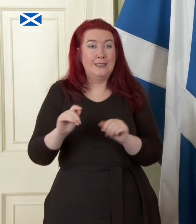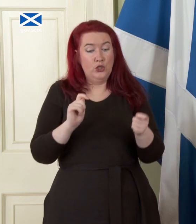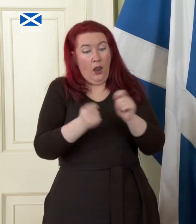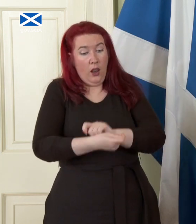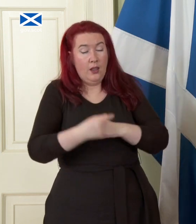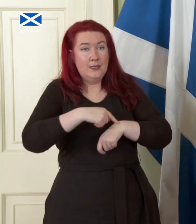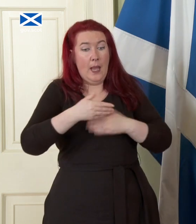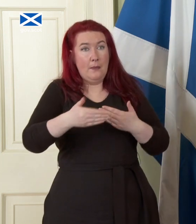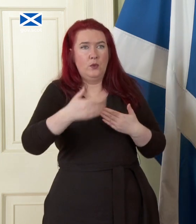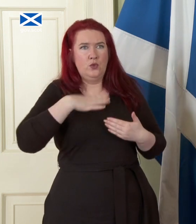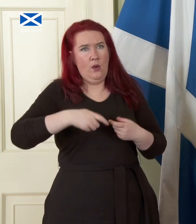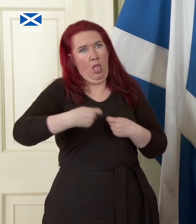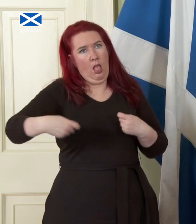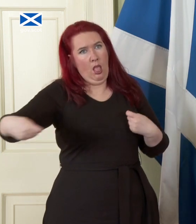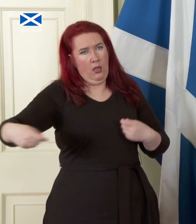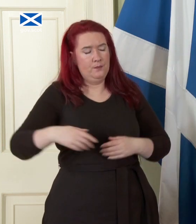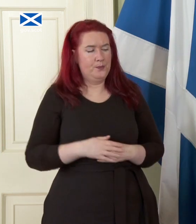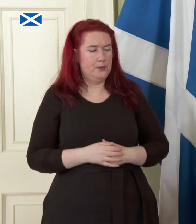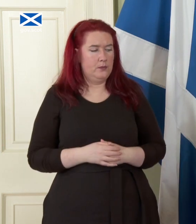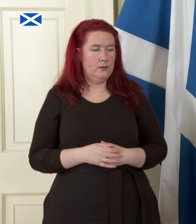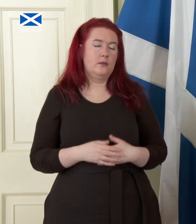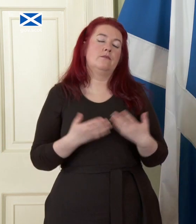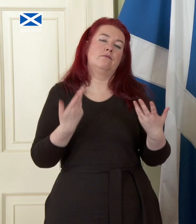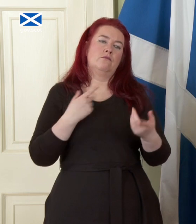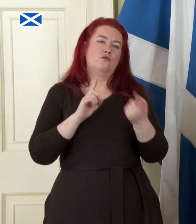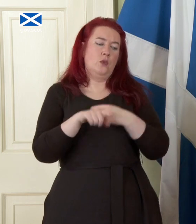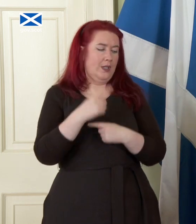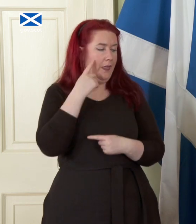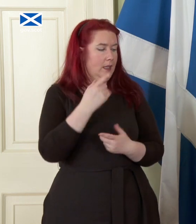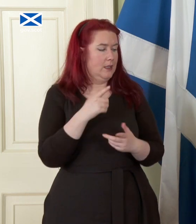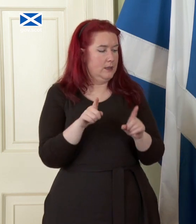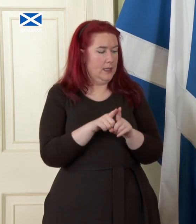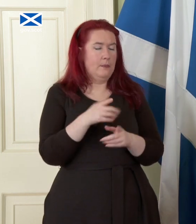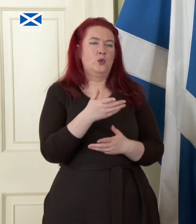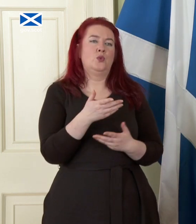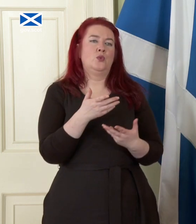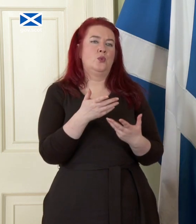well as I said I I think in response to James or or Peter I can't remember which one fiscal